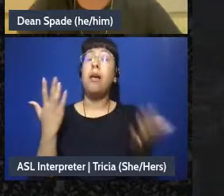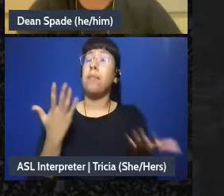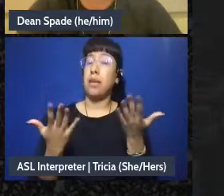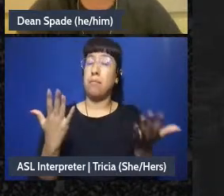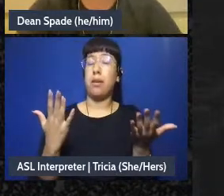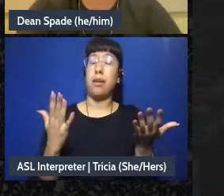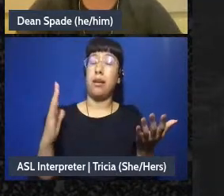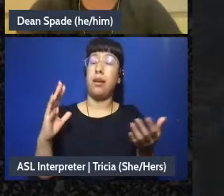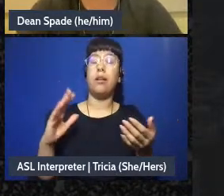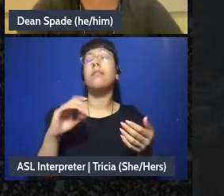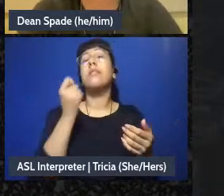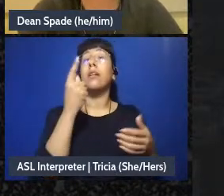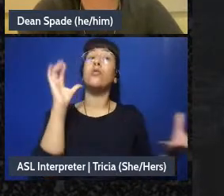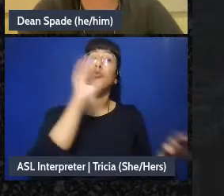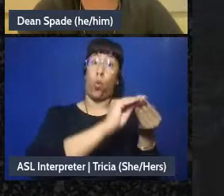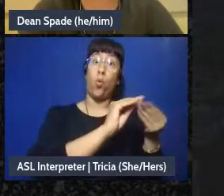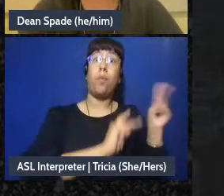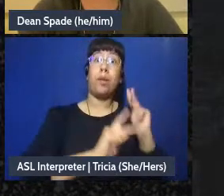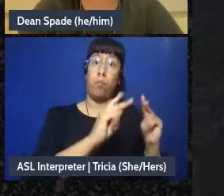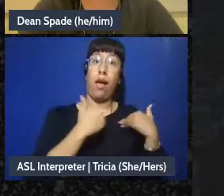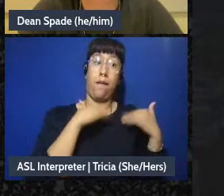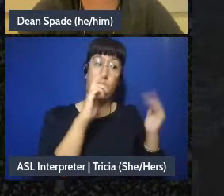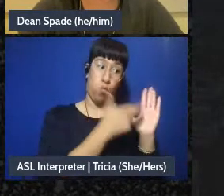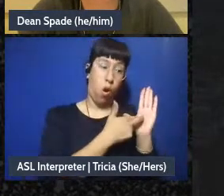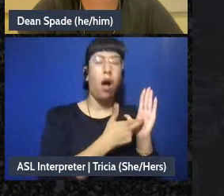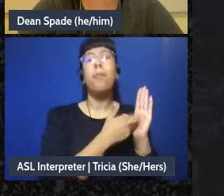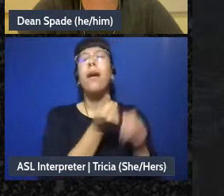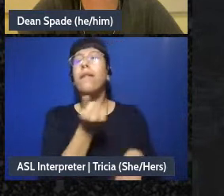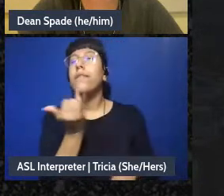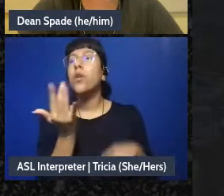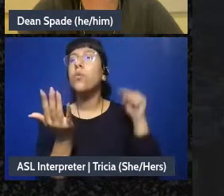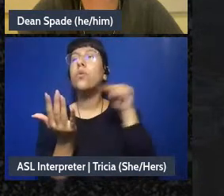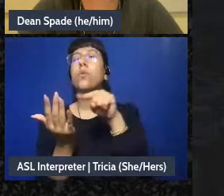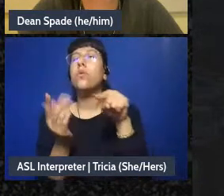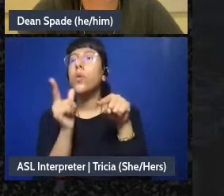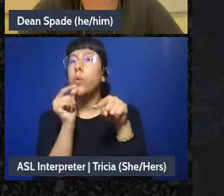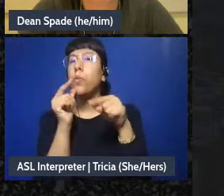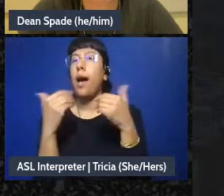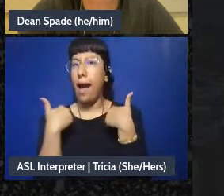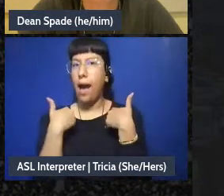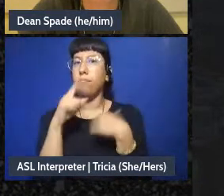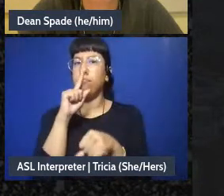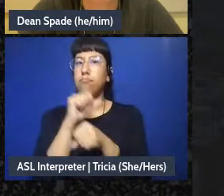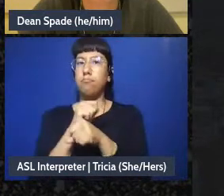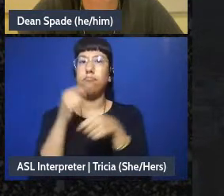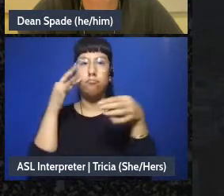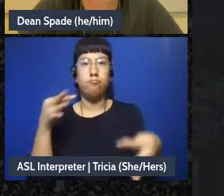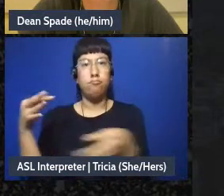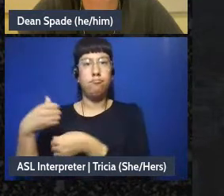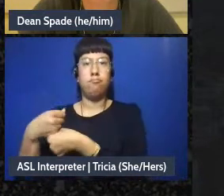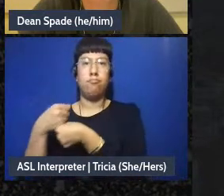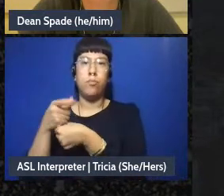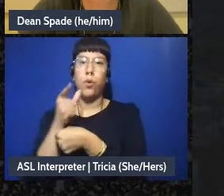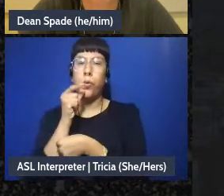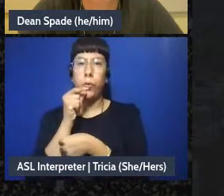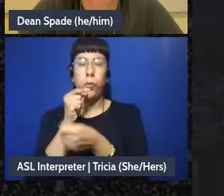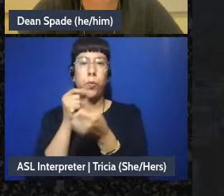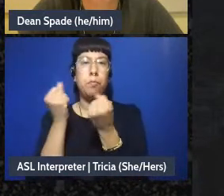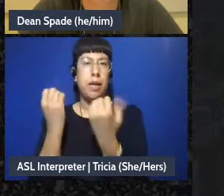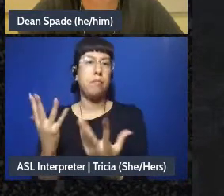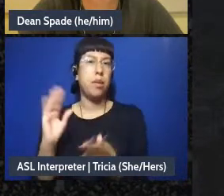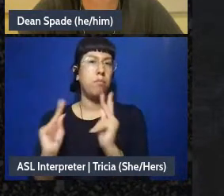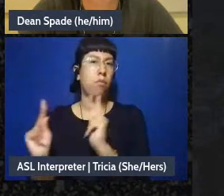of people who have some kind of role in your group or sometimes show up to help out